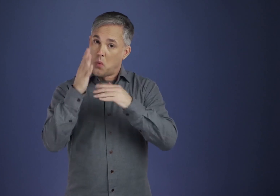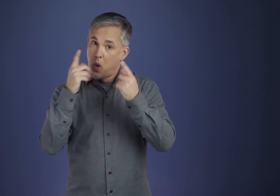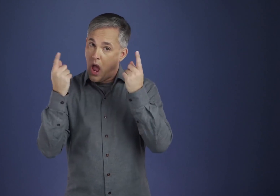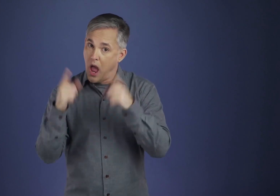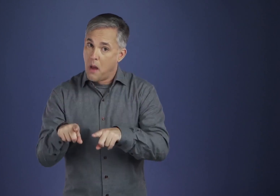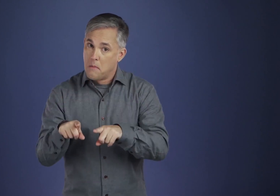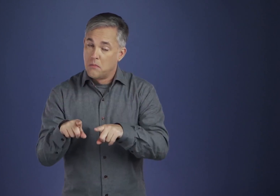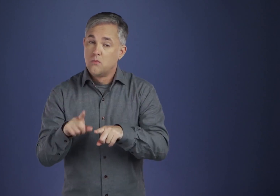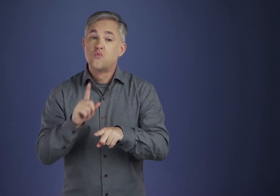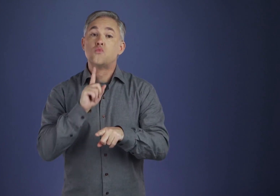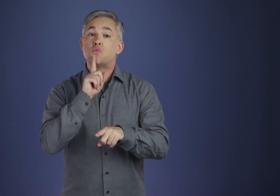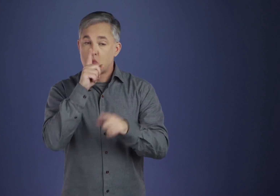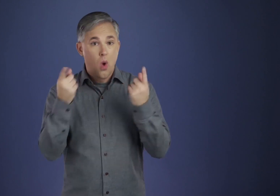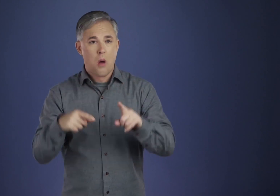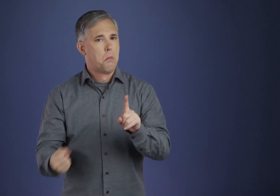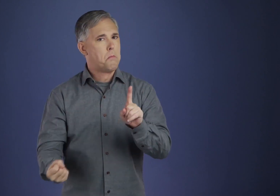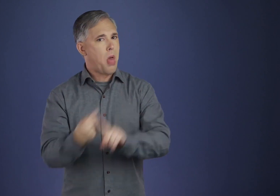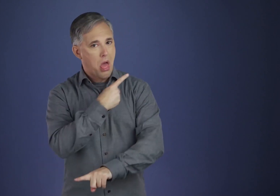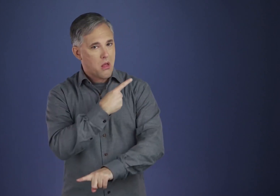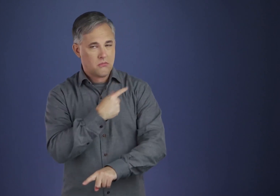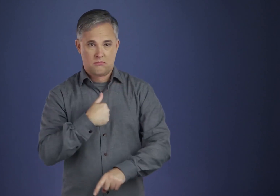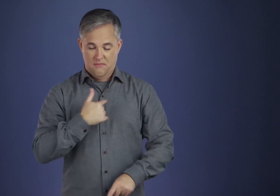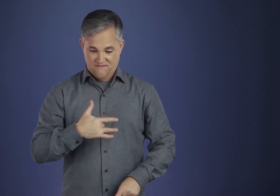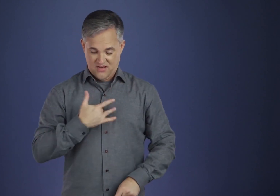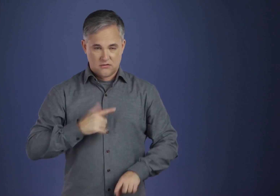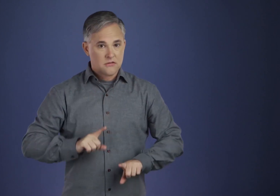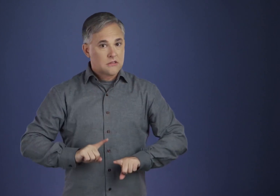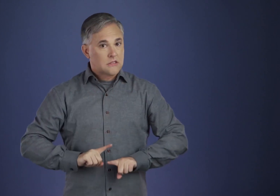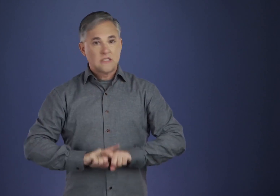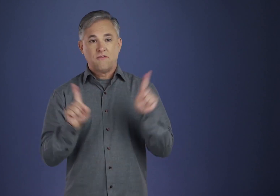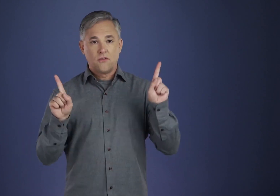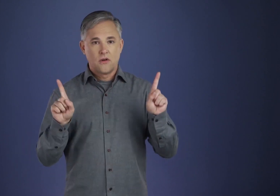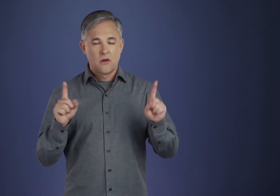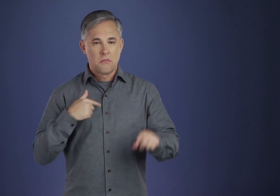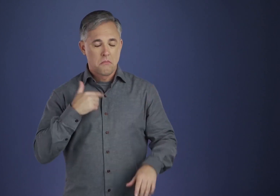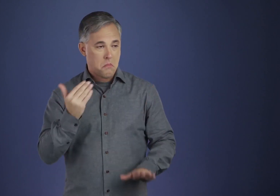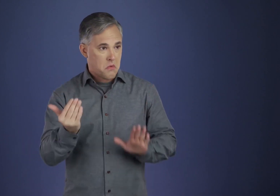in fact we knew different; and so we were sold on meditation and prayer.